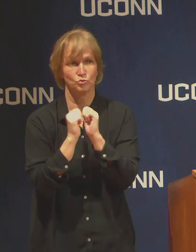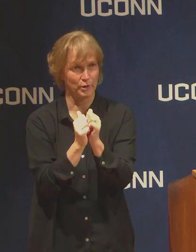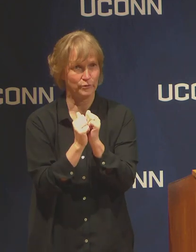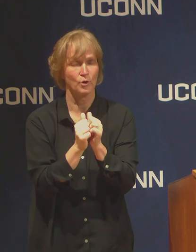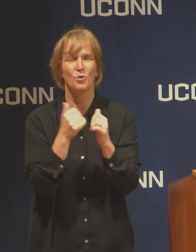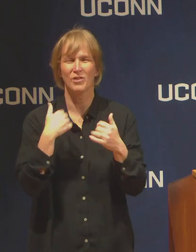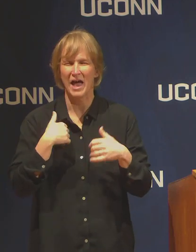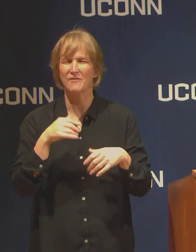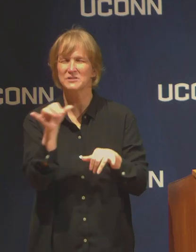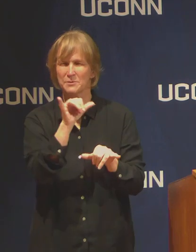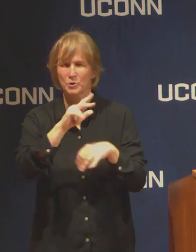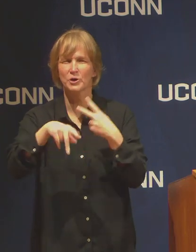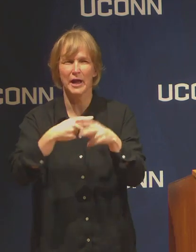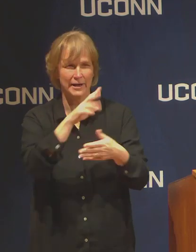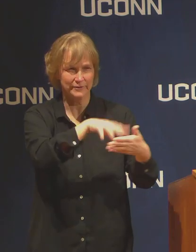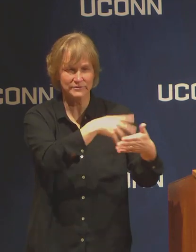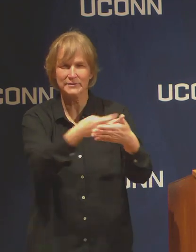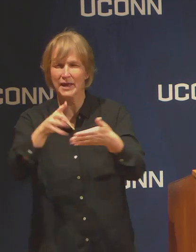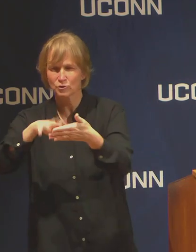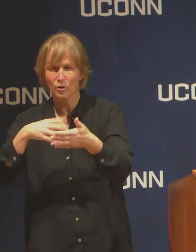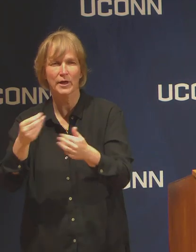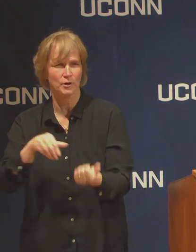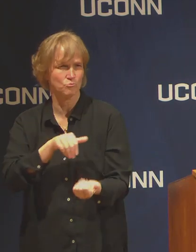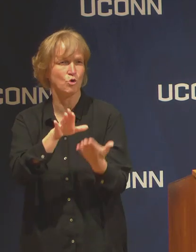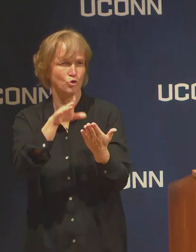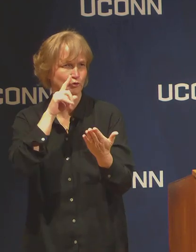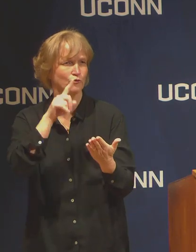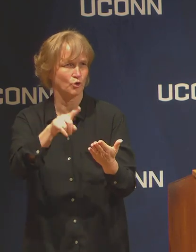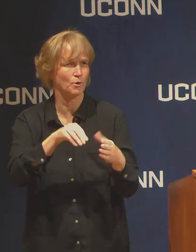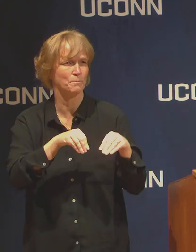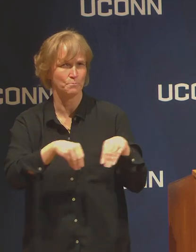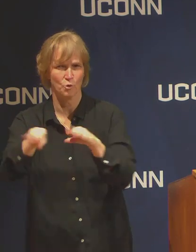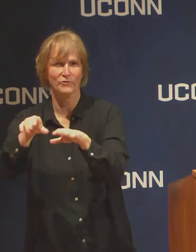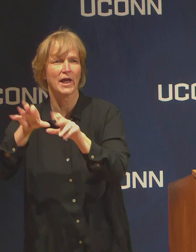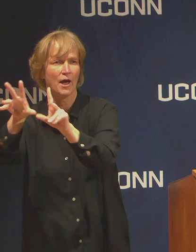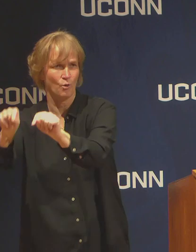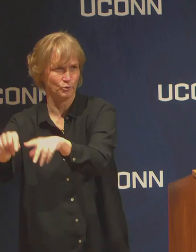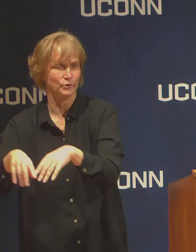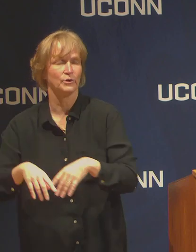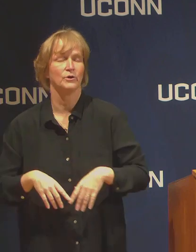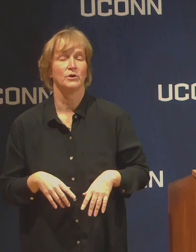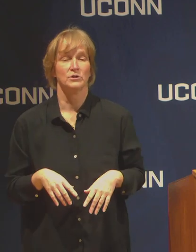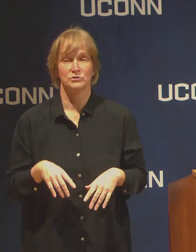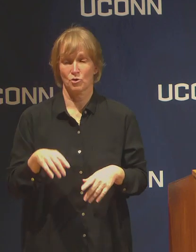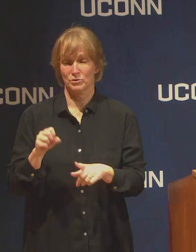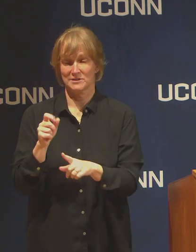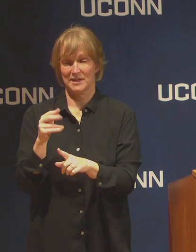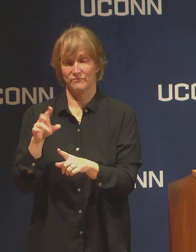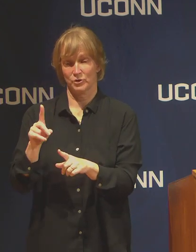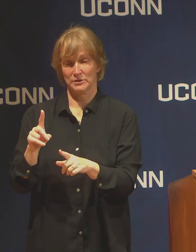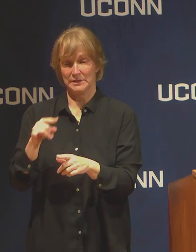and approach to move out, less students involved, but students here for spring break